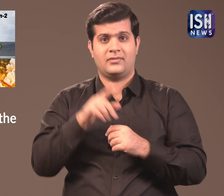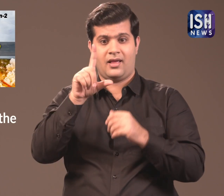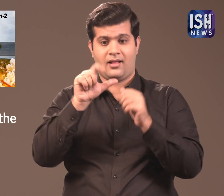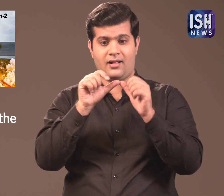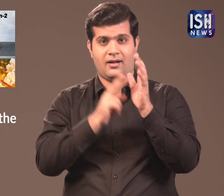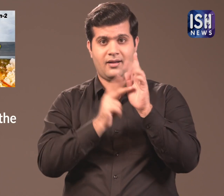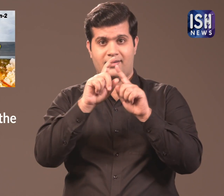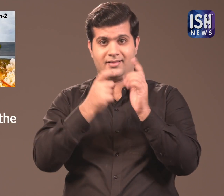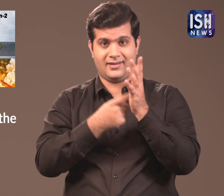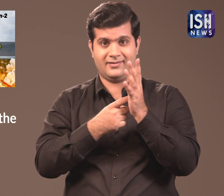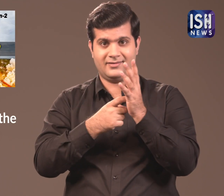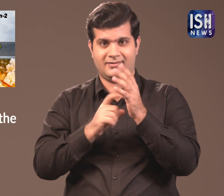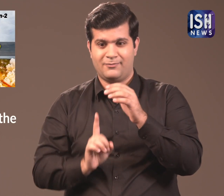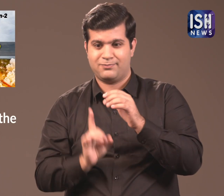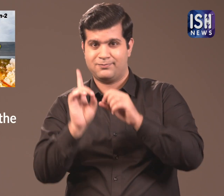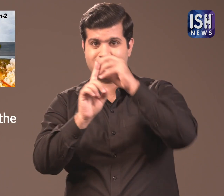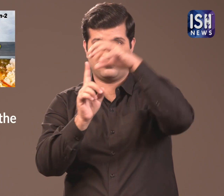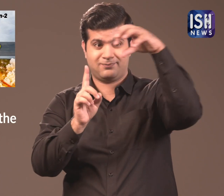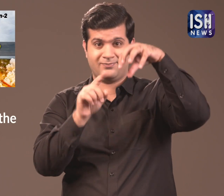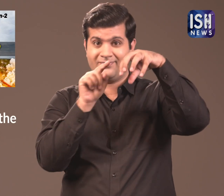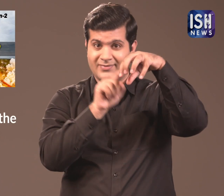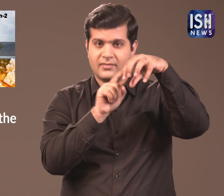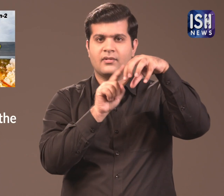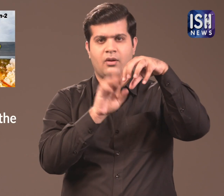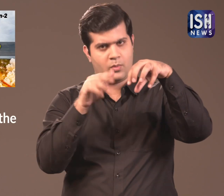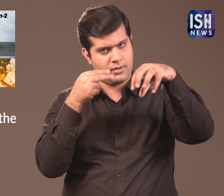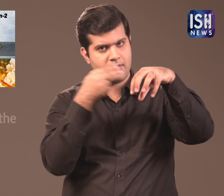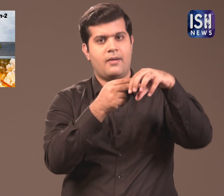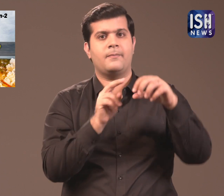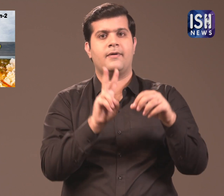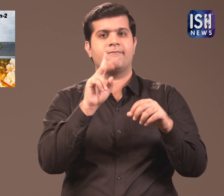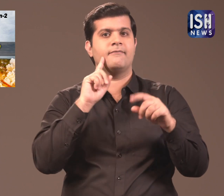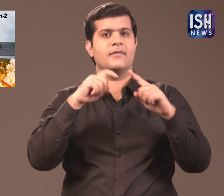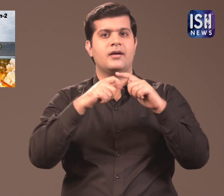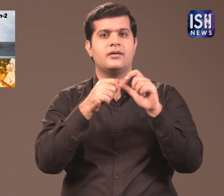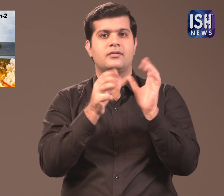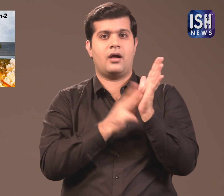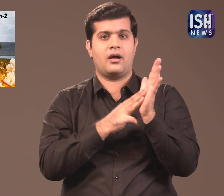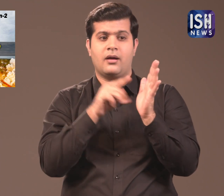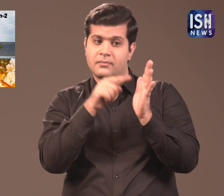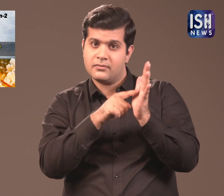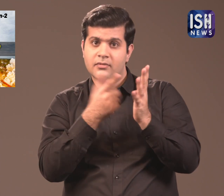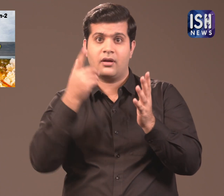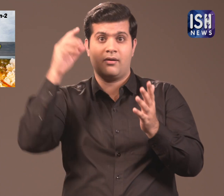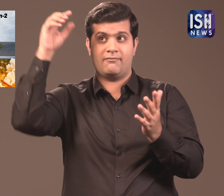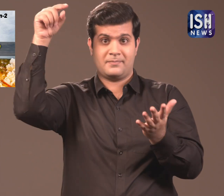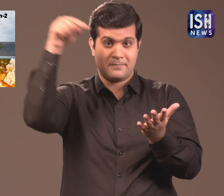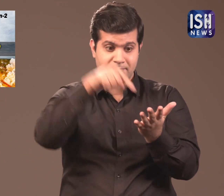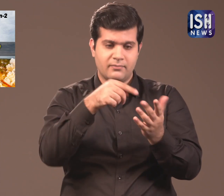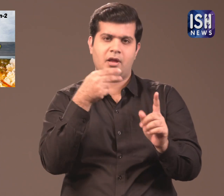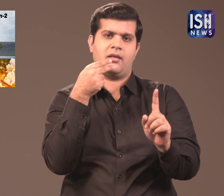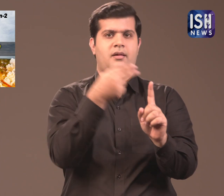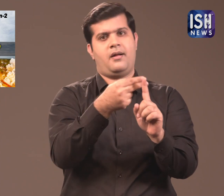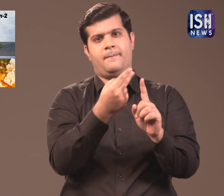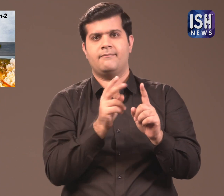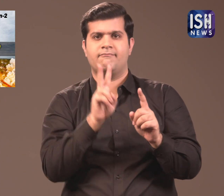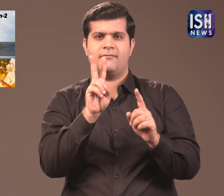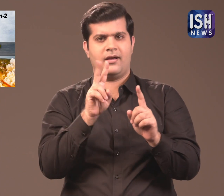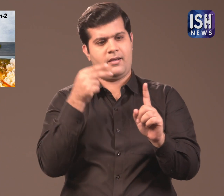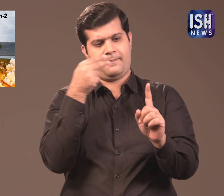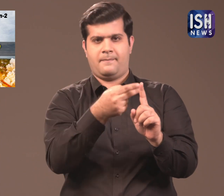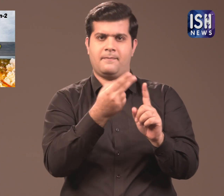since the name of the Lander is Vikram, they could name the spot Vikram.